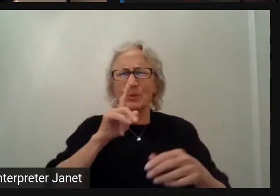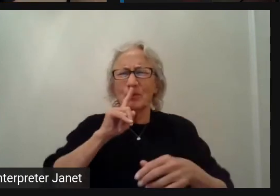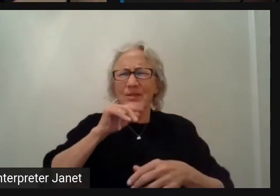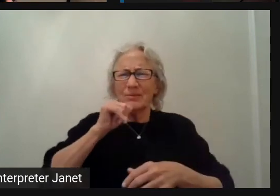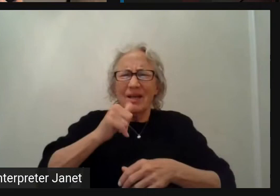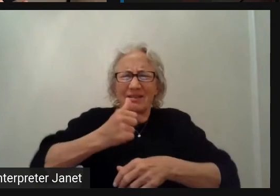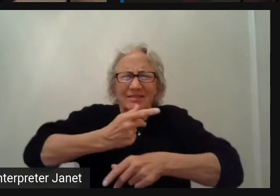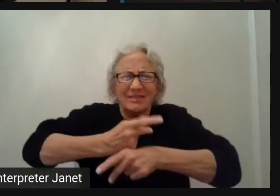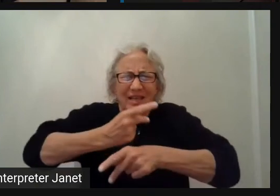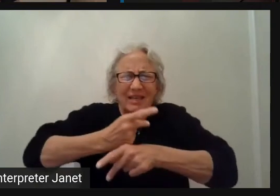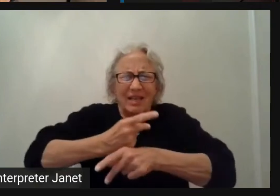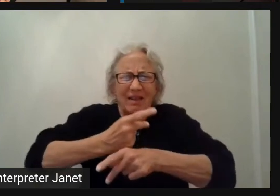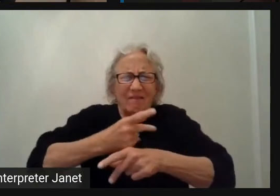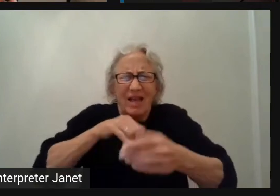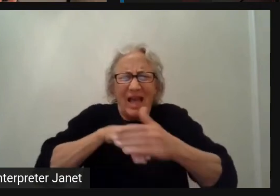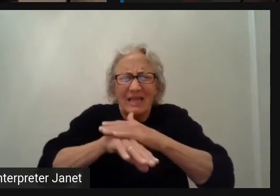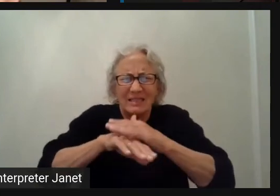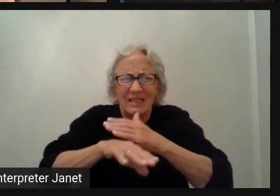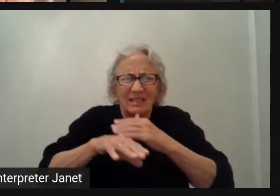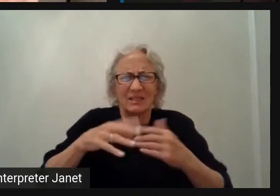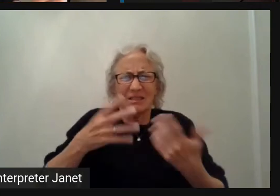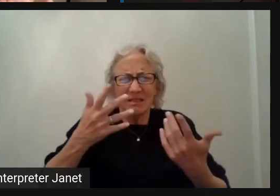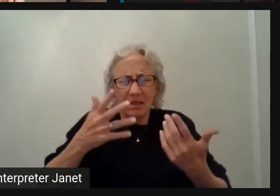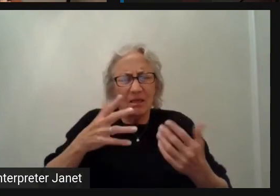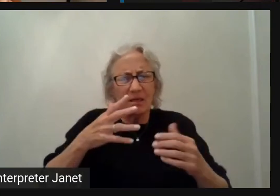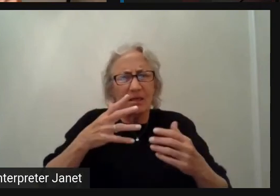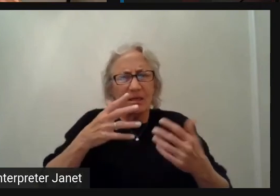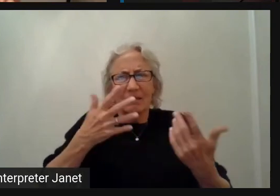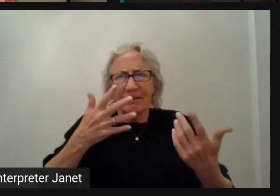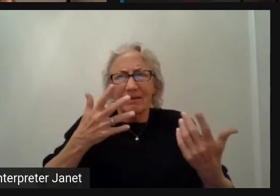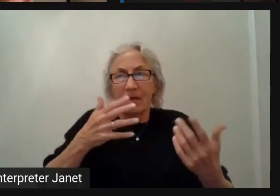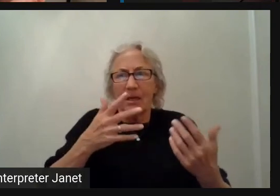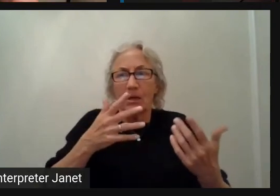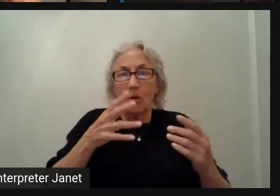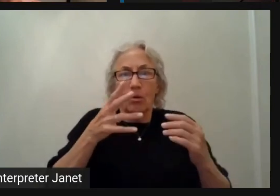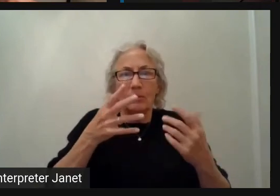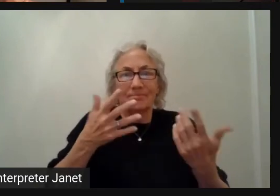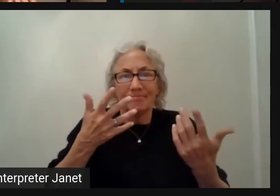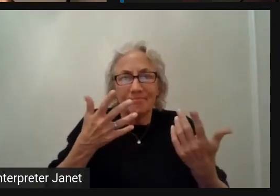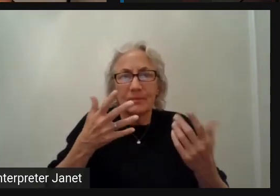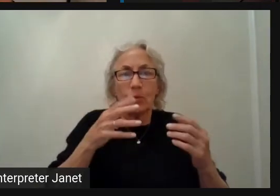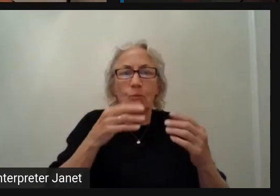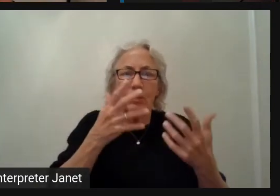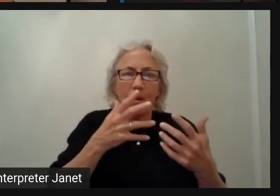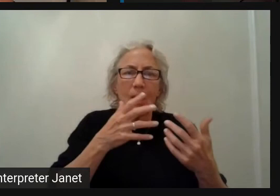We are taking care of fixing things to make it pass. It's a horrible approach.